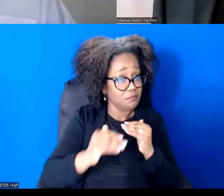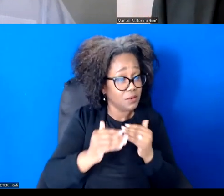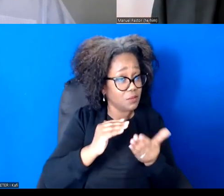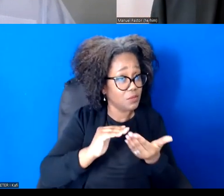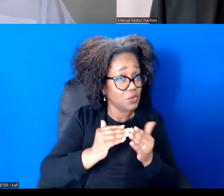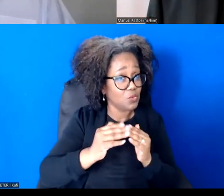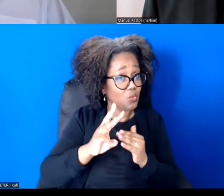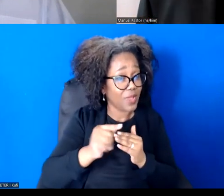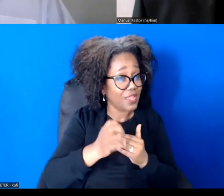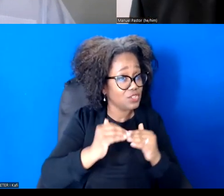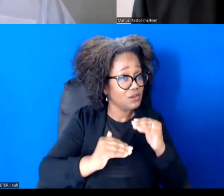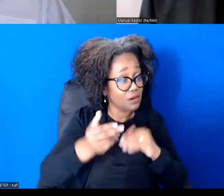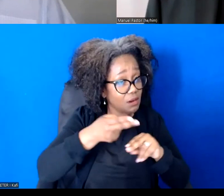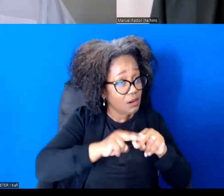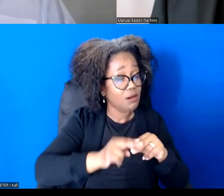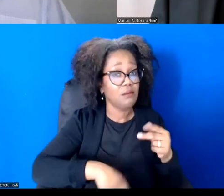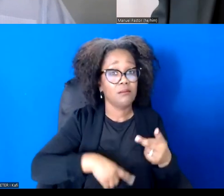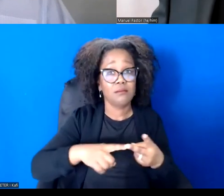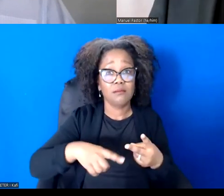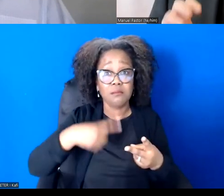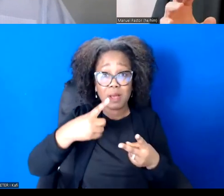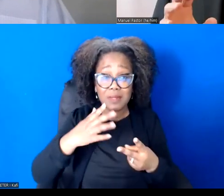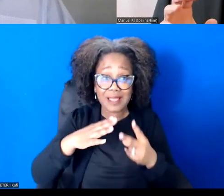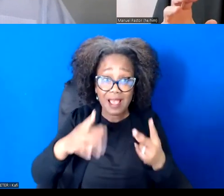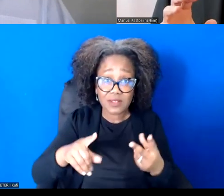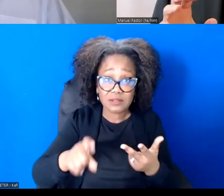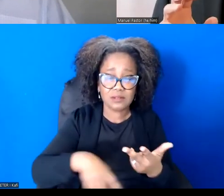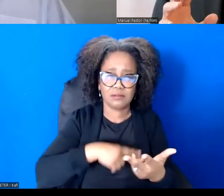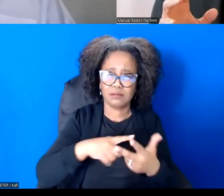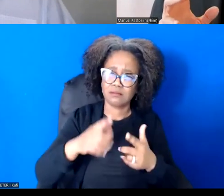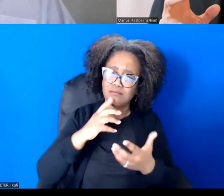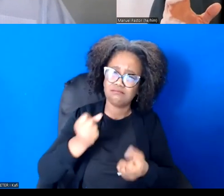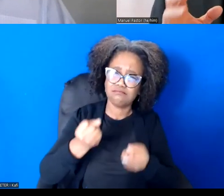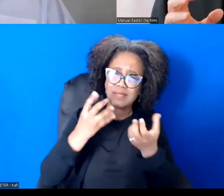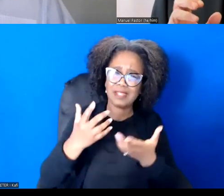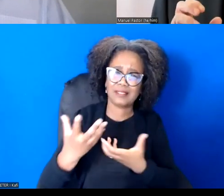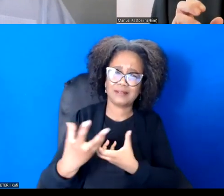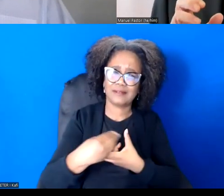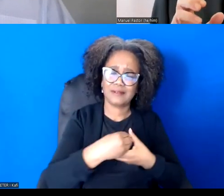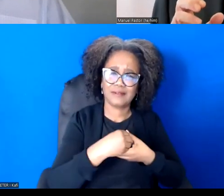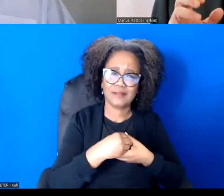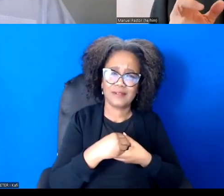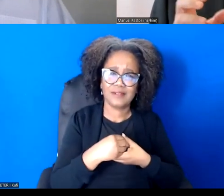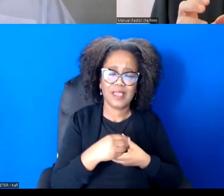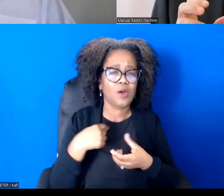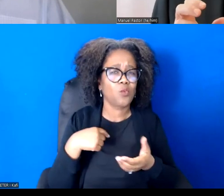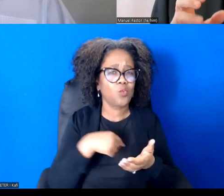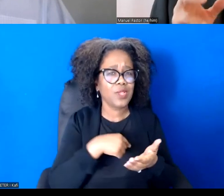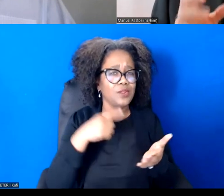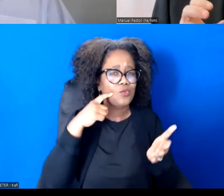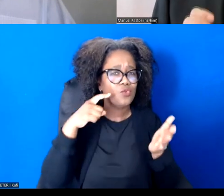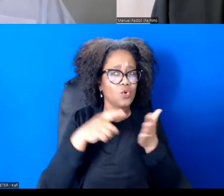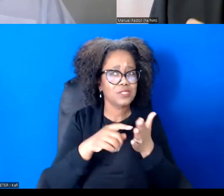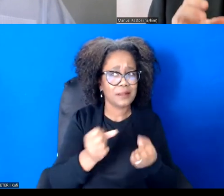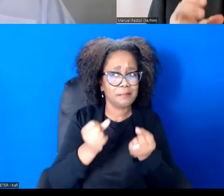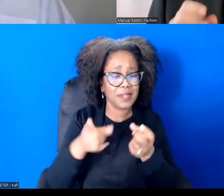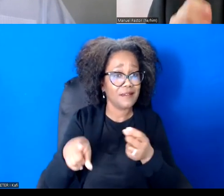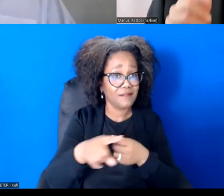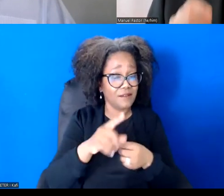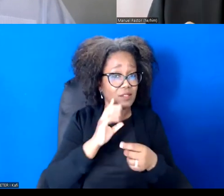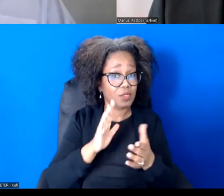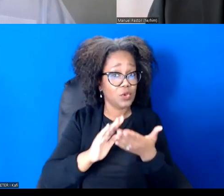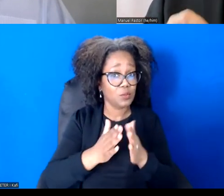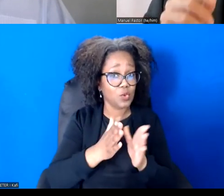And what was interesting was that the cry from activists was that they wanted to go